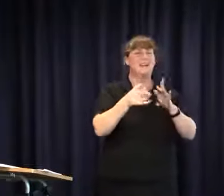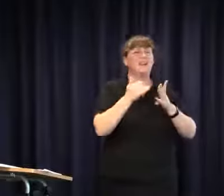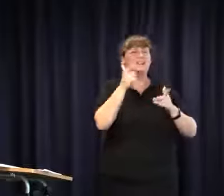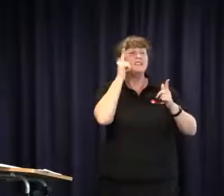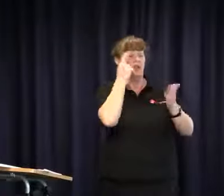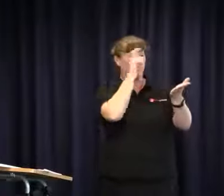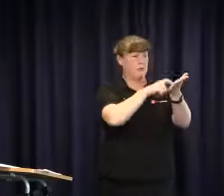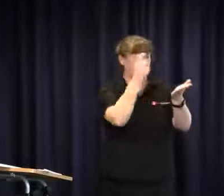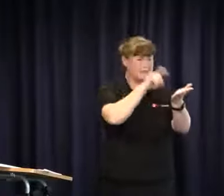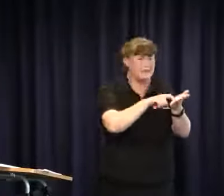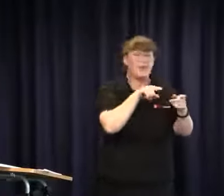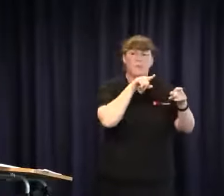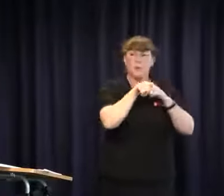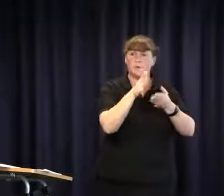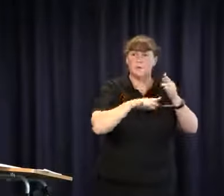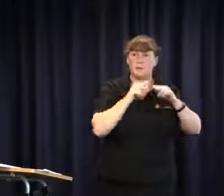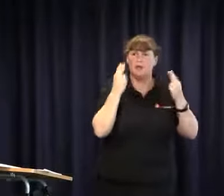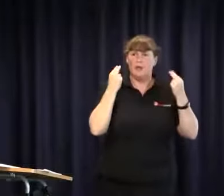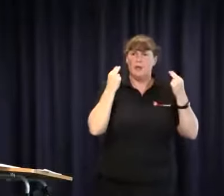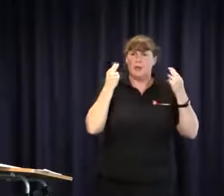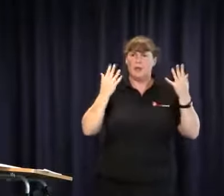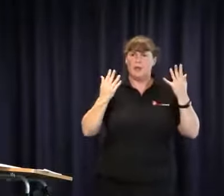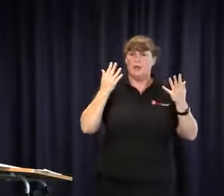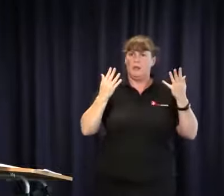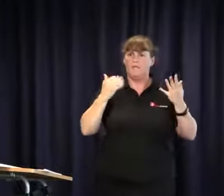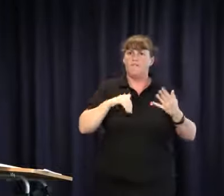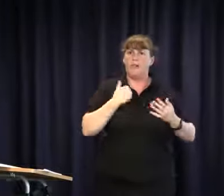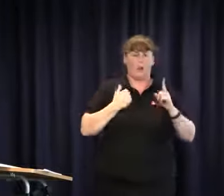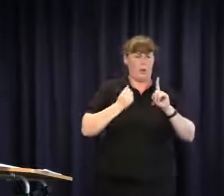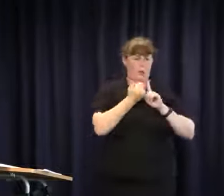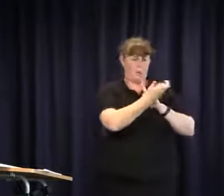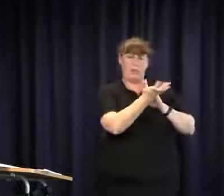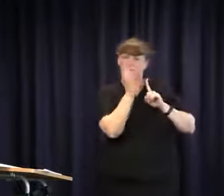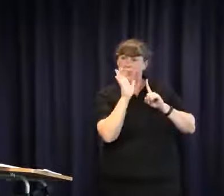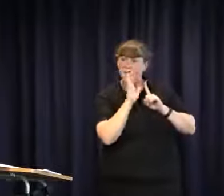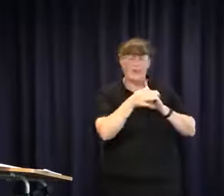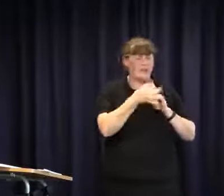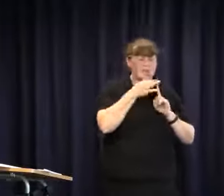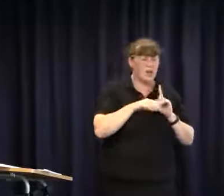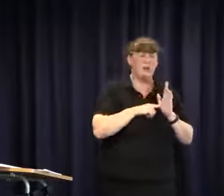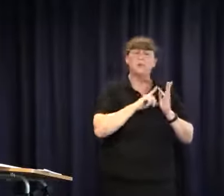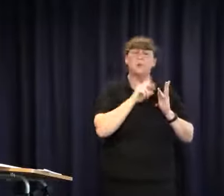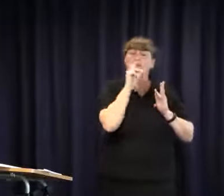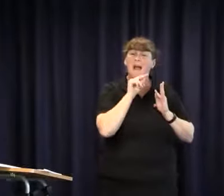who decides? It is the teacher who recommends various aspects and the parents are there